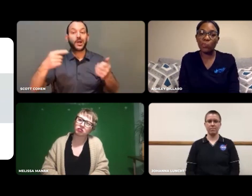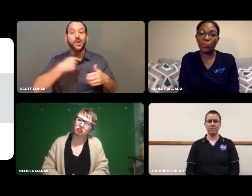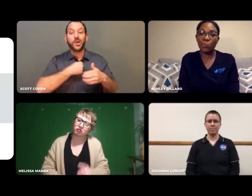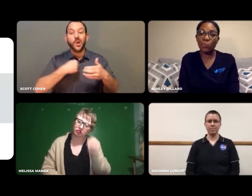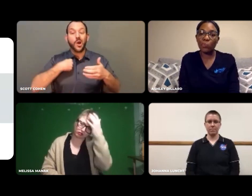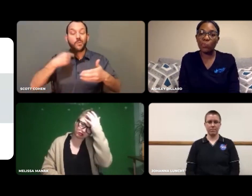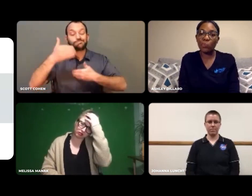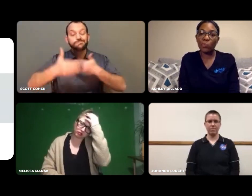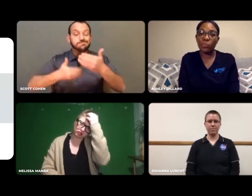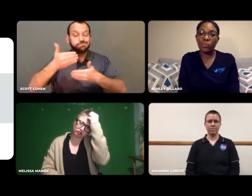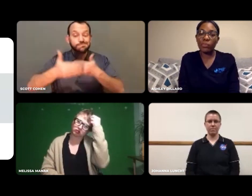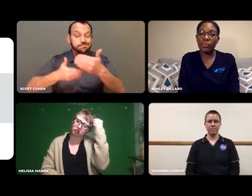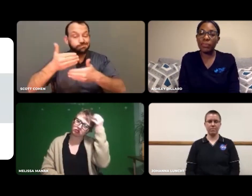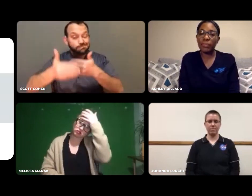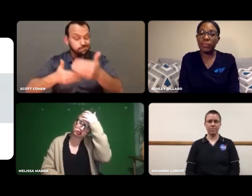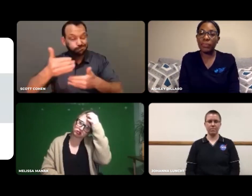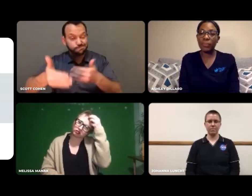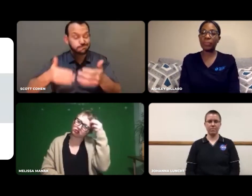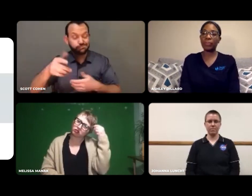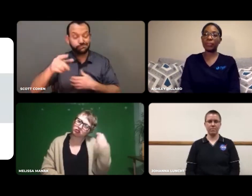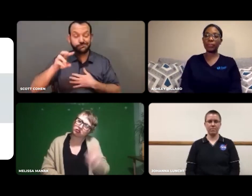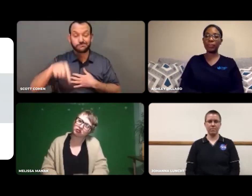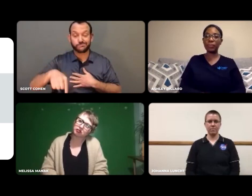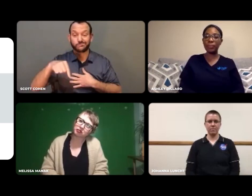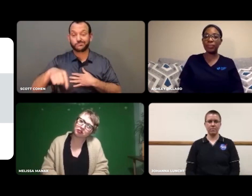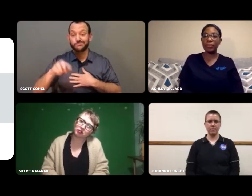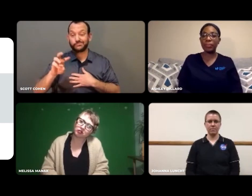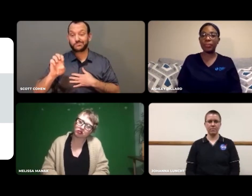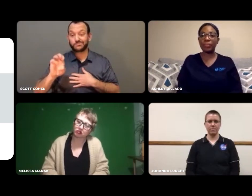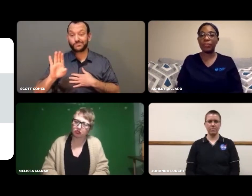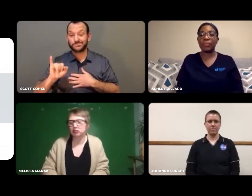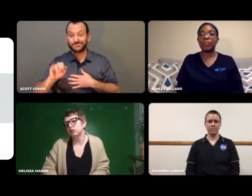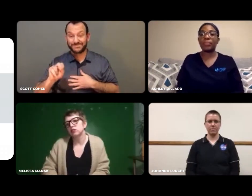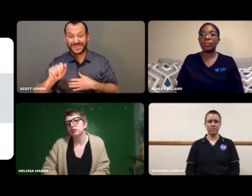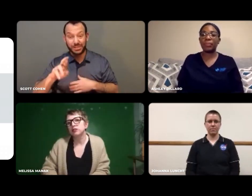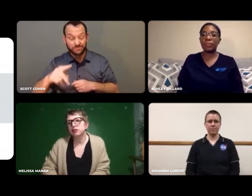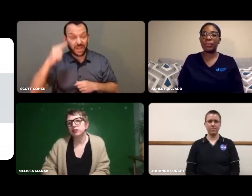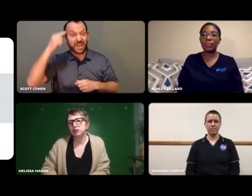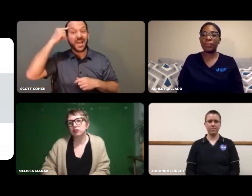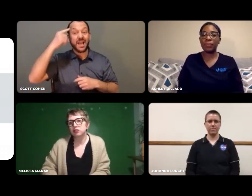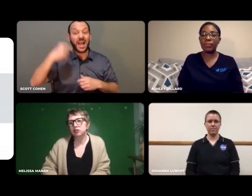We'll get moving with the webinar.